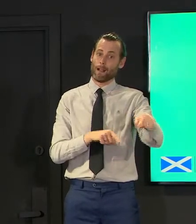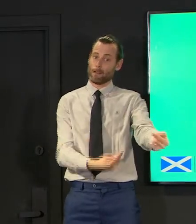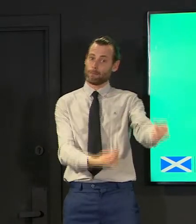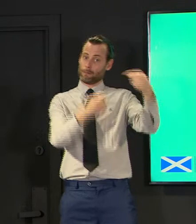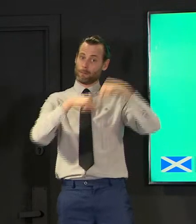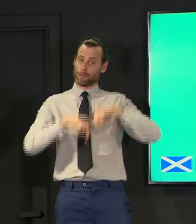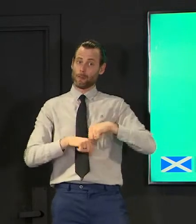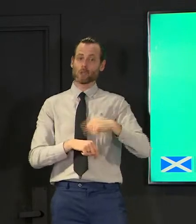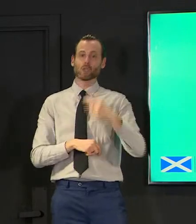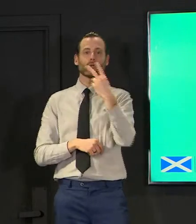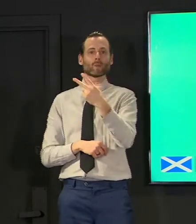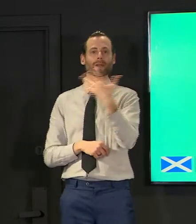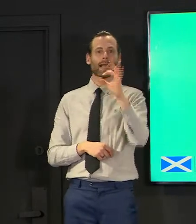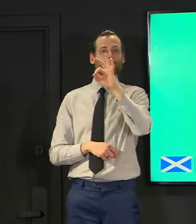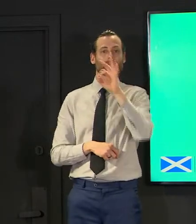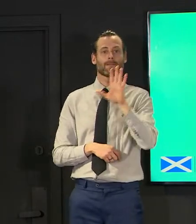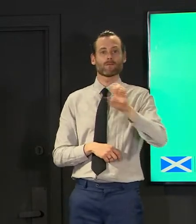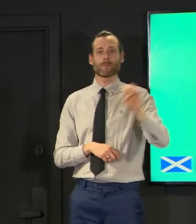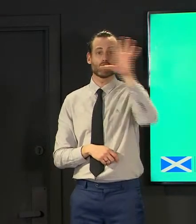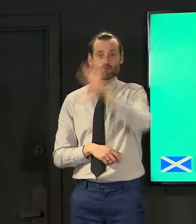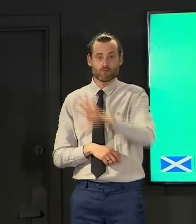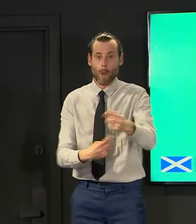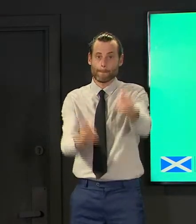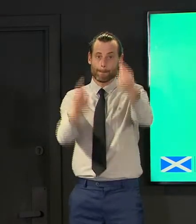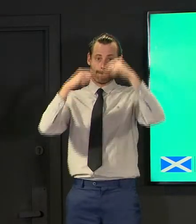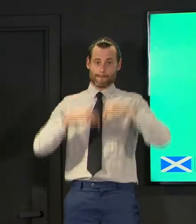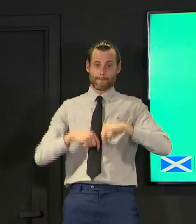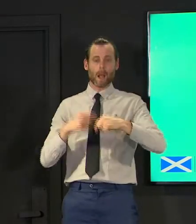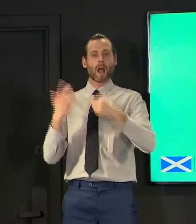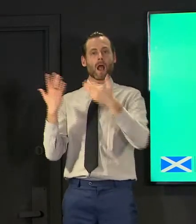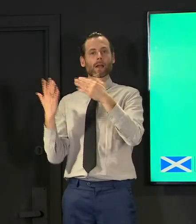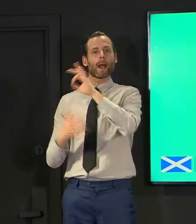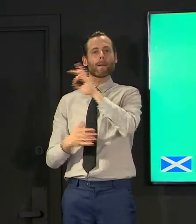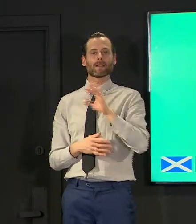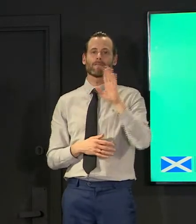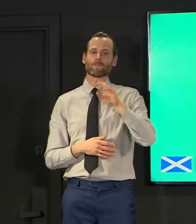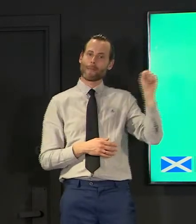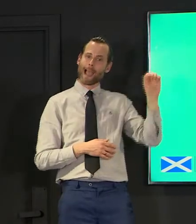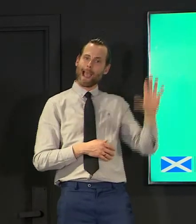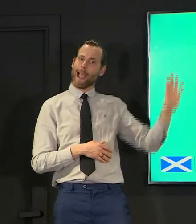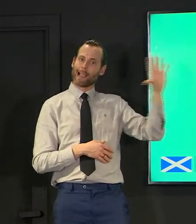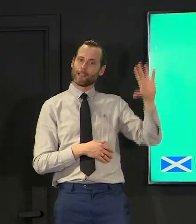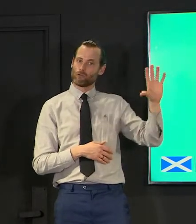europe and nine percent were from asia of course we also shared what virus we had with others